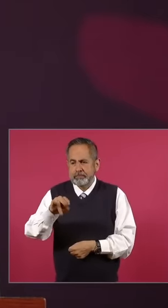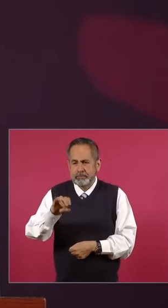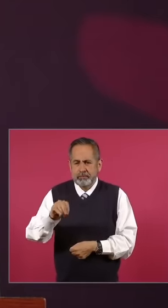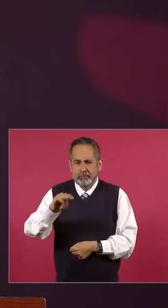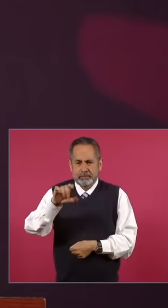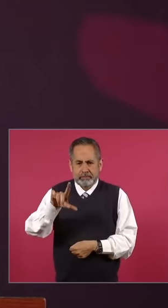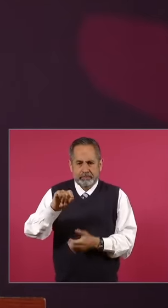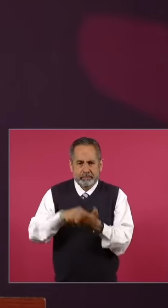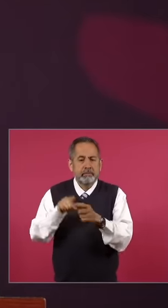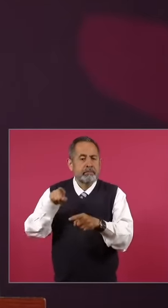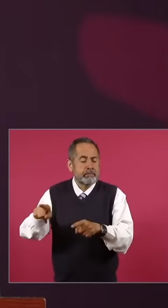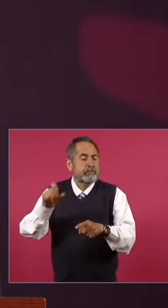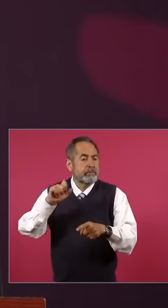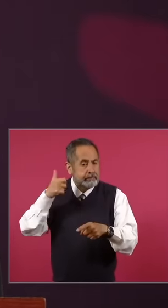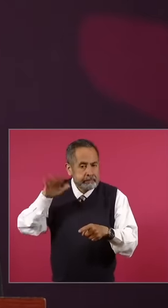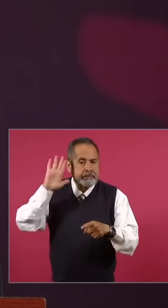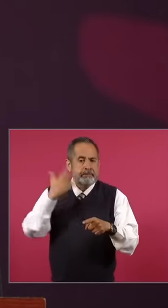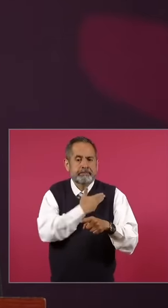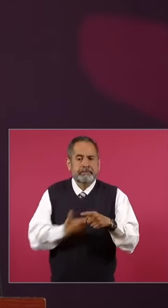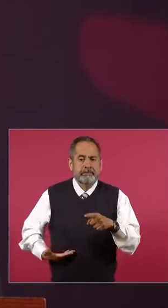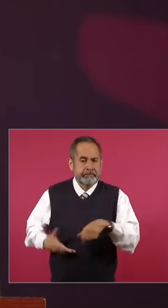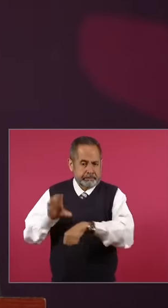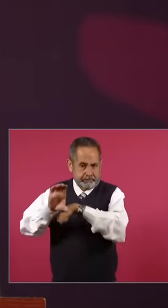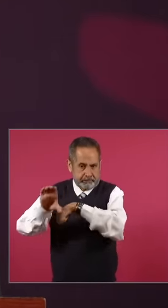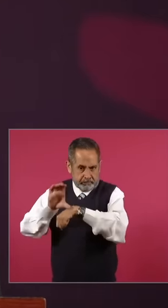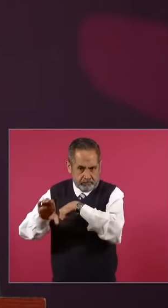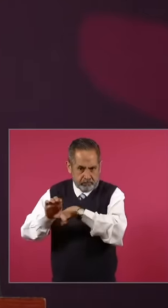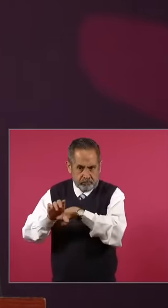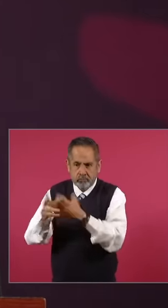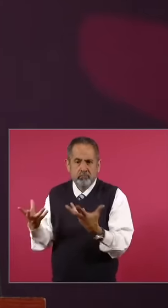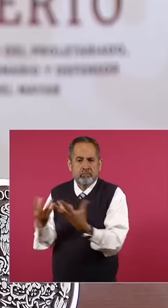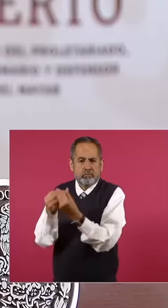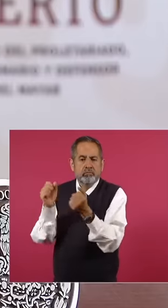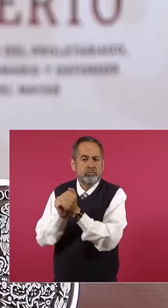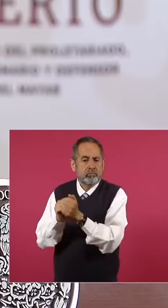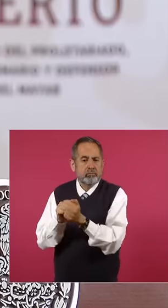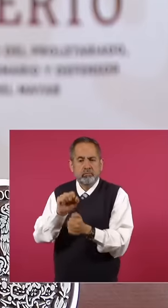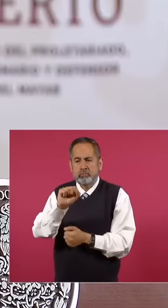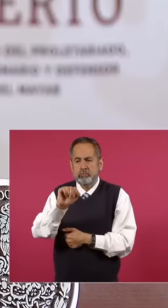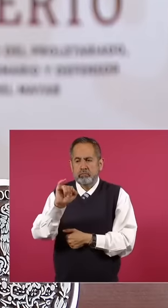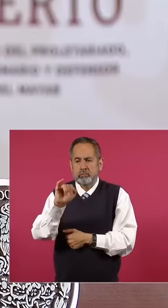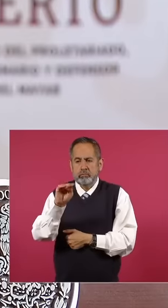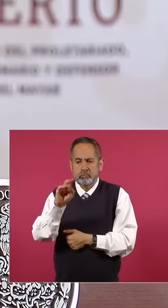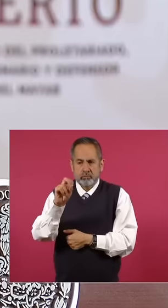president of Colombia he was a first disciple of Simón Bolívar, upon his death, entered